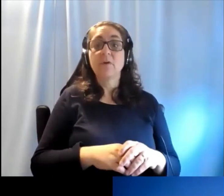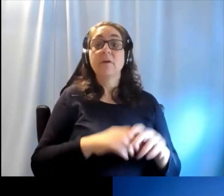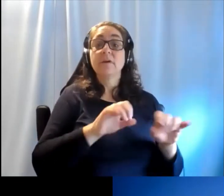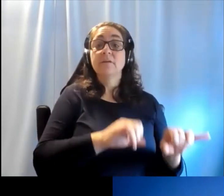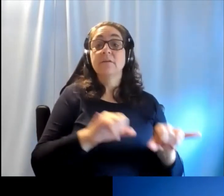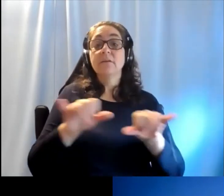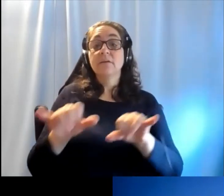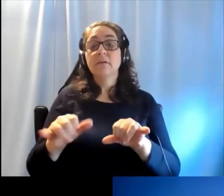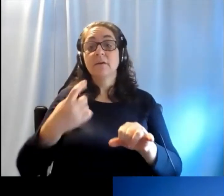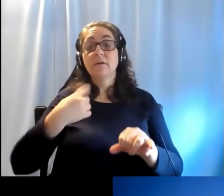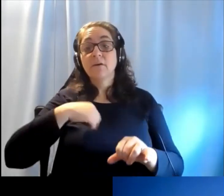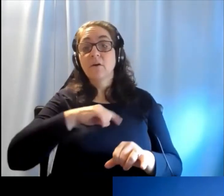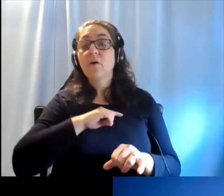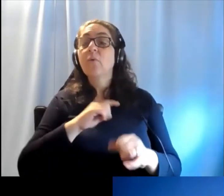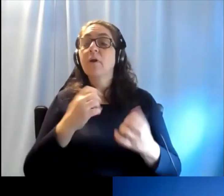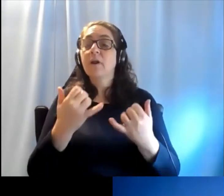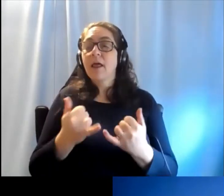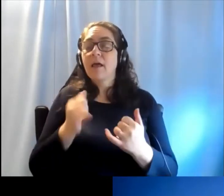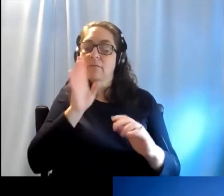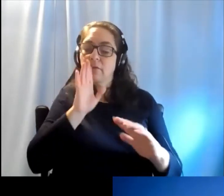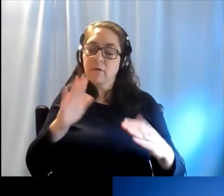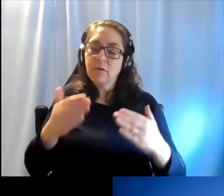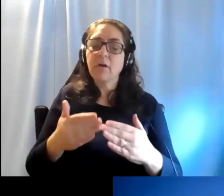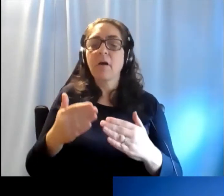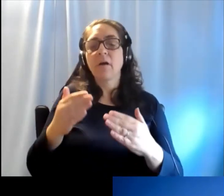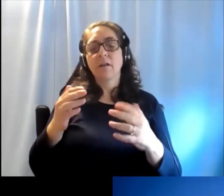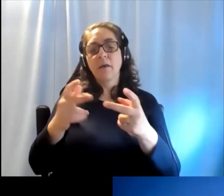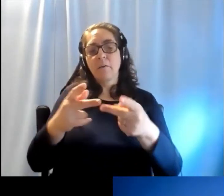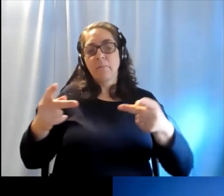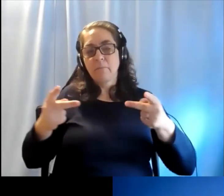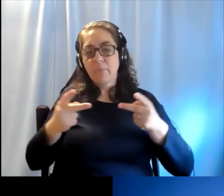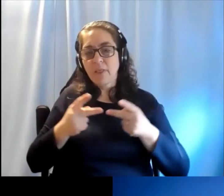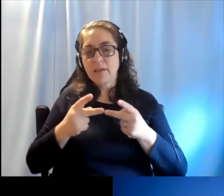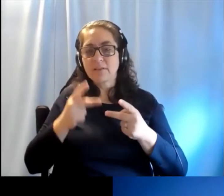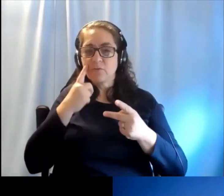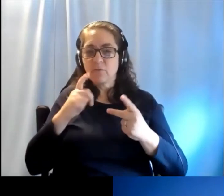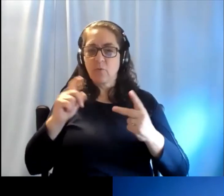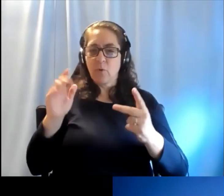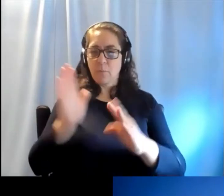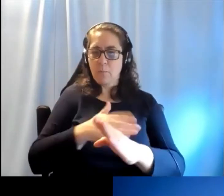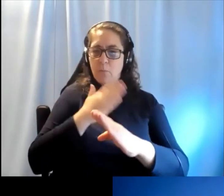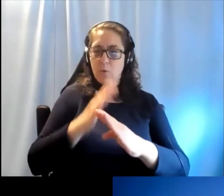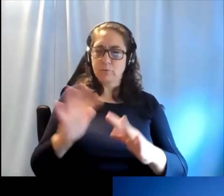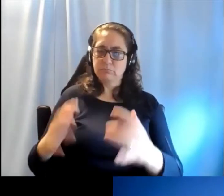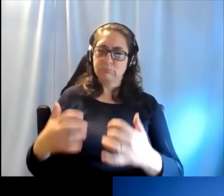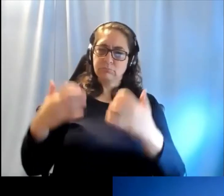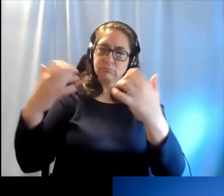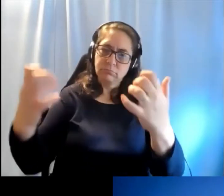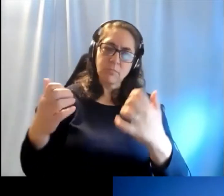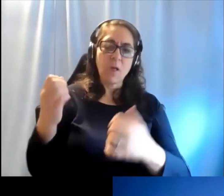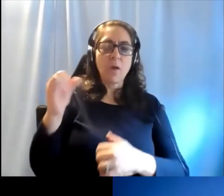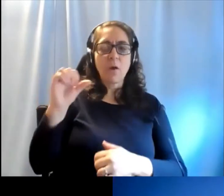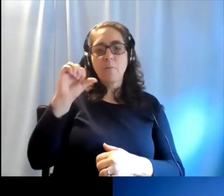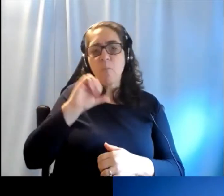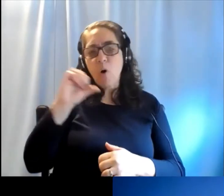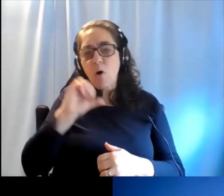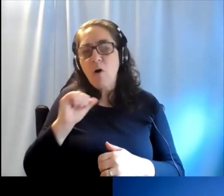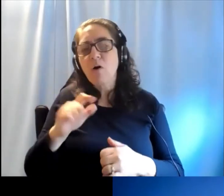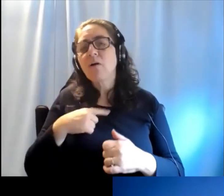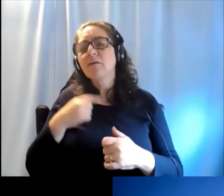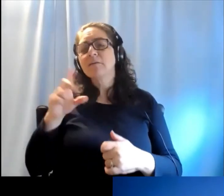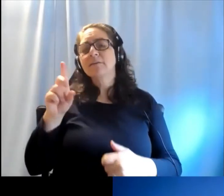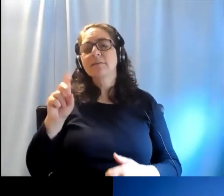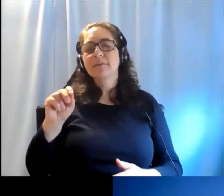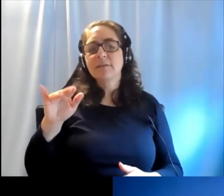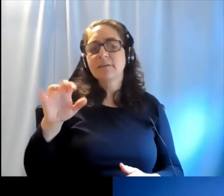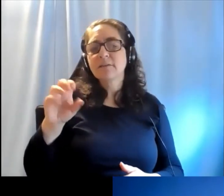Similarly, we are now working on the piece of venues or concerts, bars, discos and so